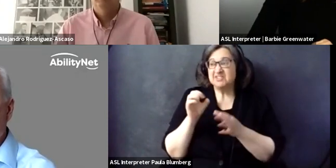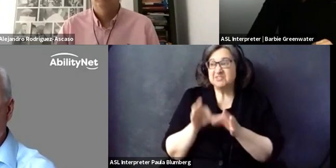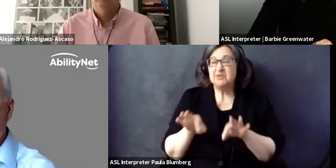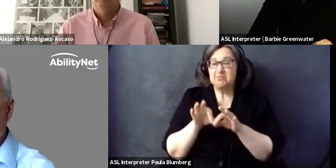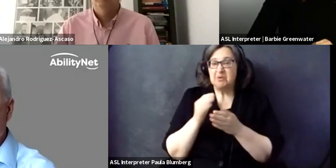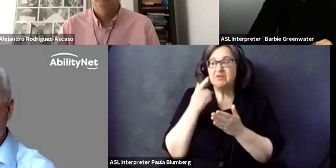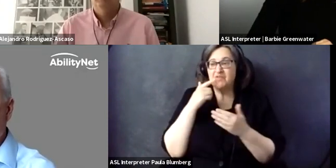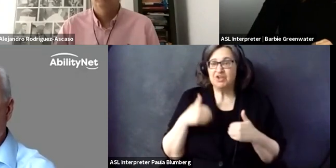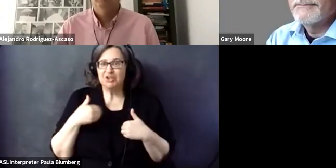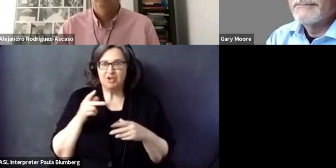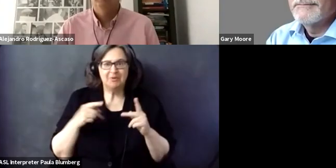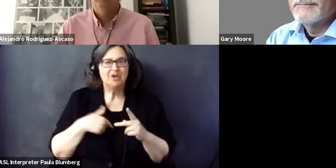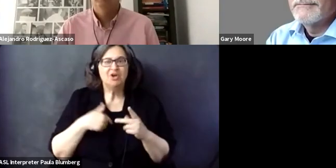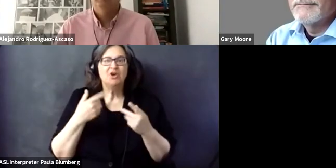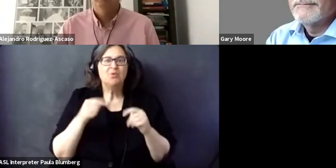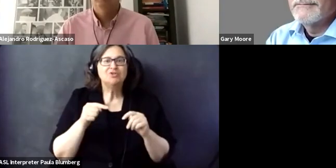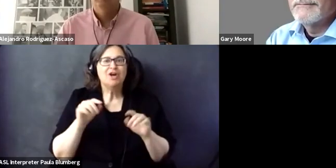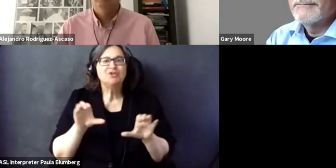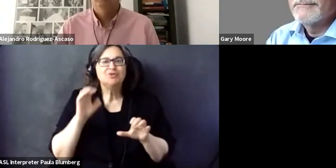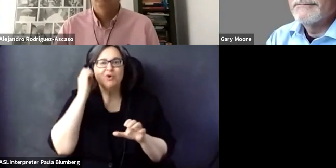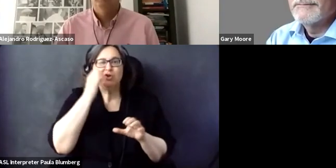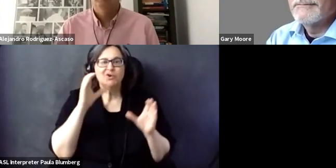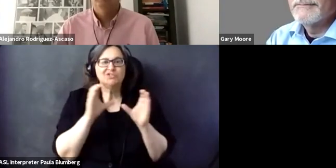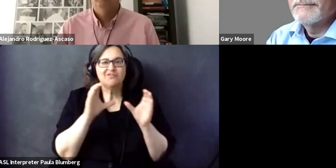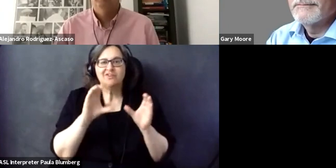you. I think it's a big for all of you young people who weren't there when we